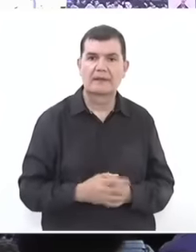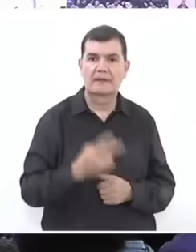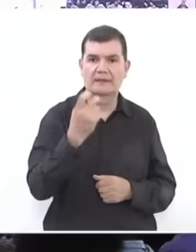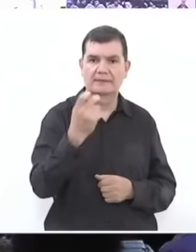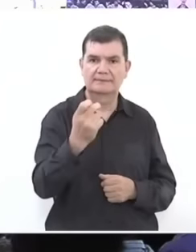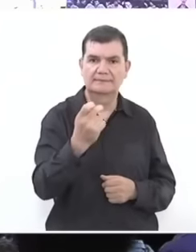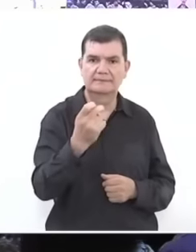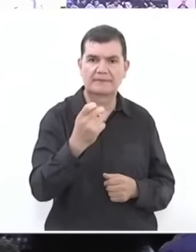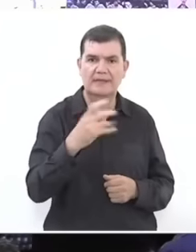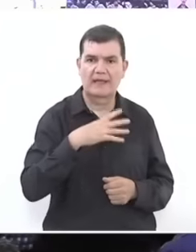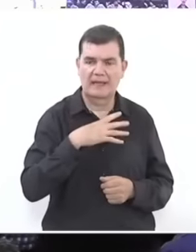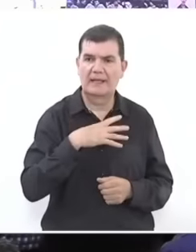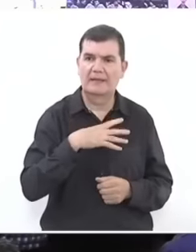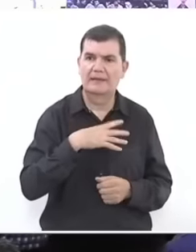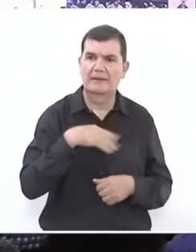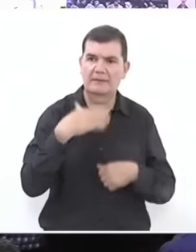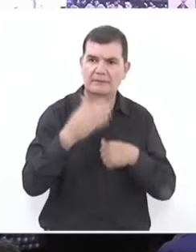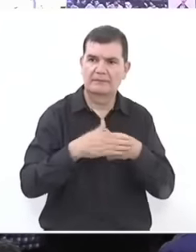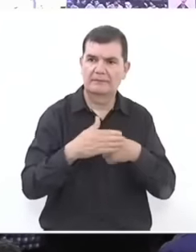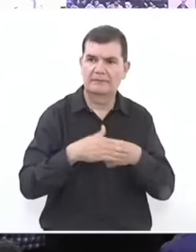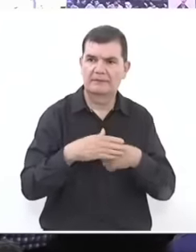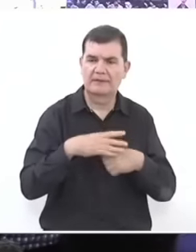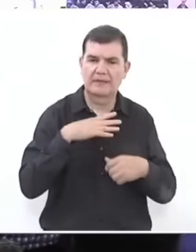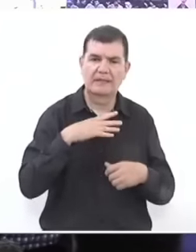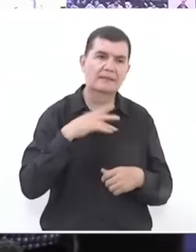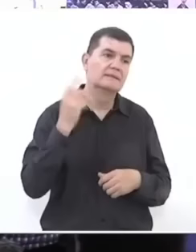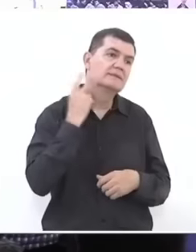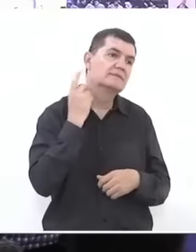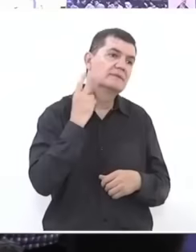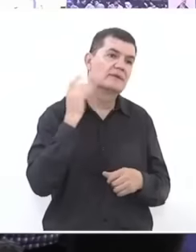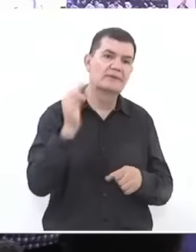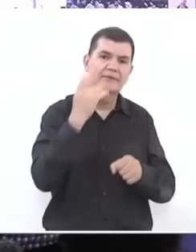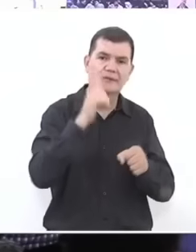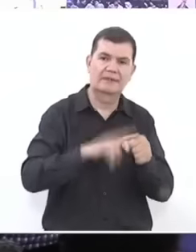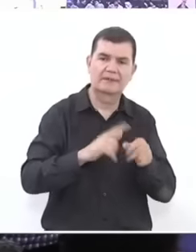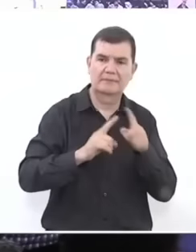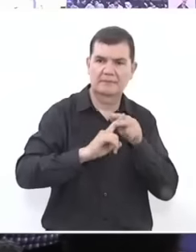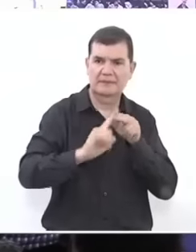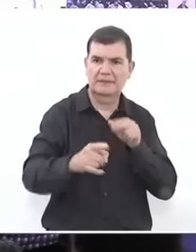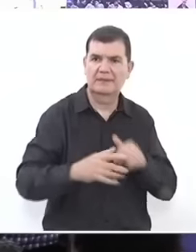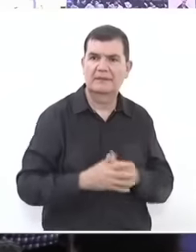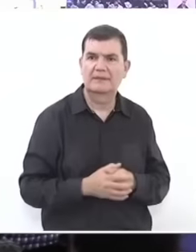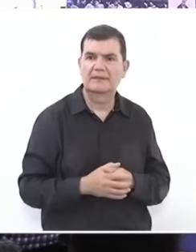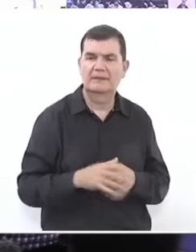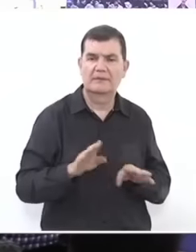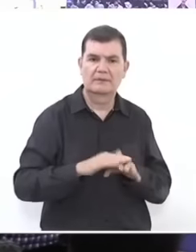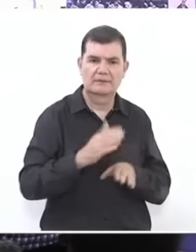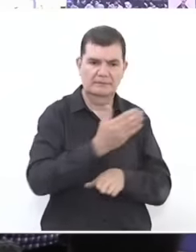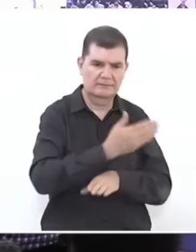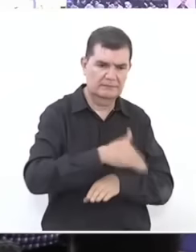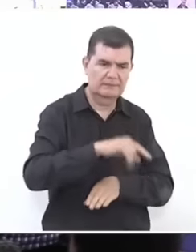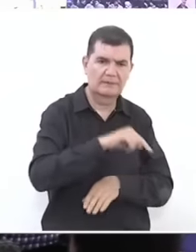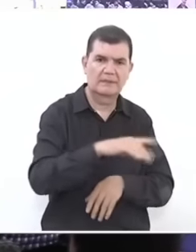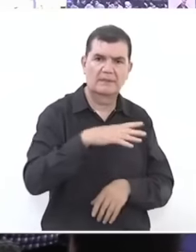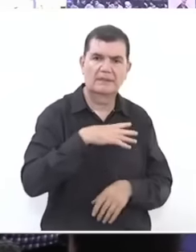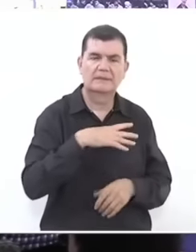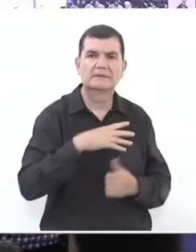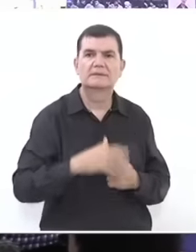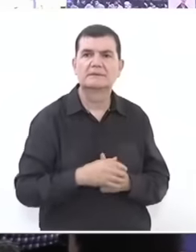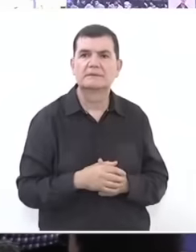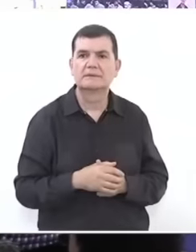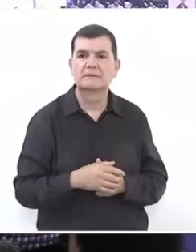are also going to have a federal representative who is a migrant from the Costa Chica. I don't like to say